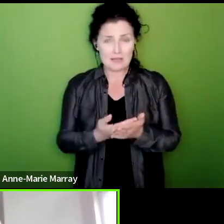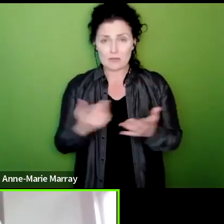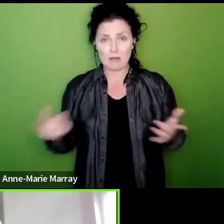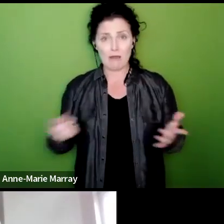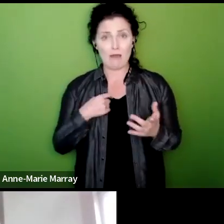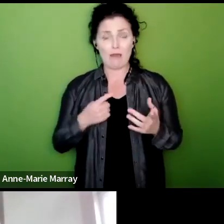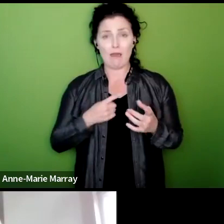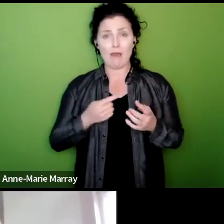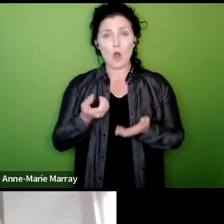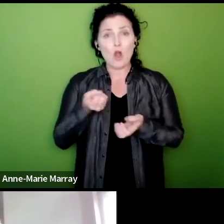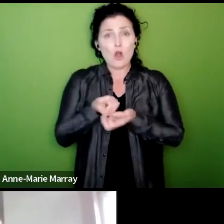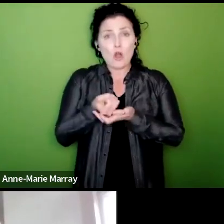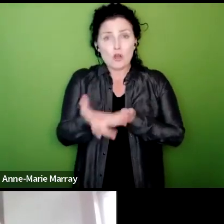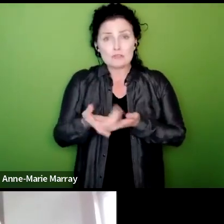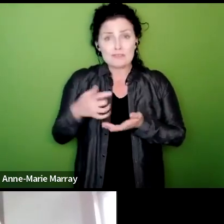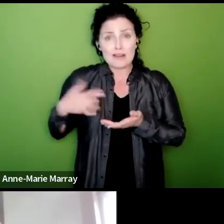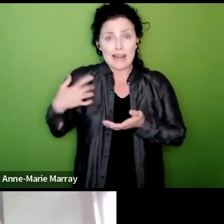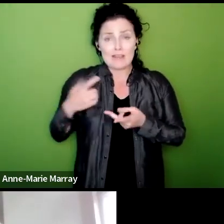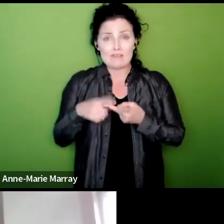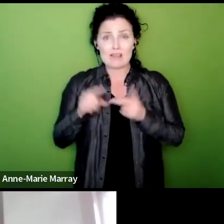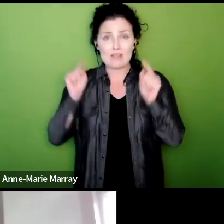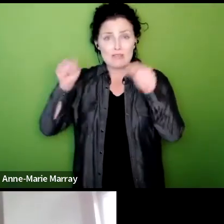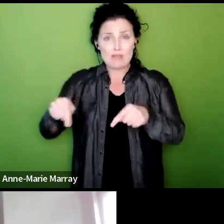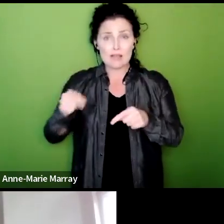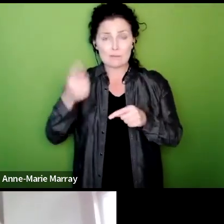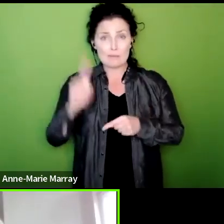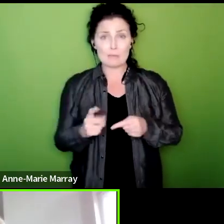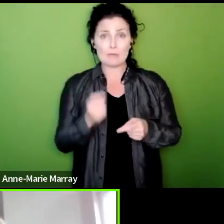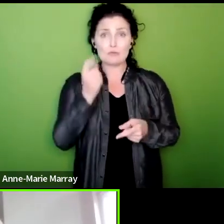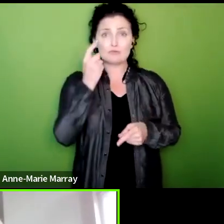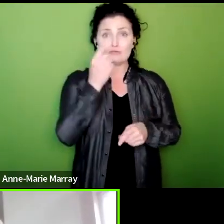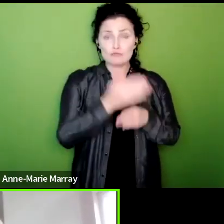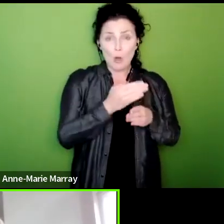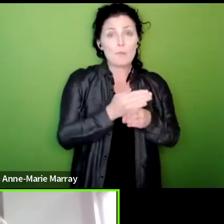in terms of low-income threats to their jobs Indeed redundancies have been announced in some